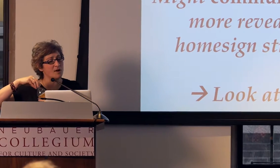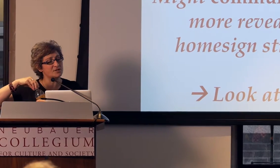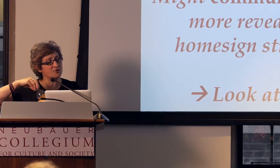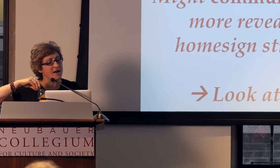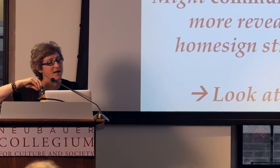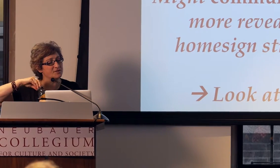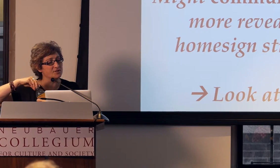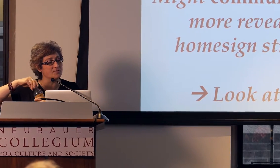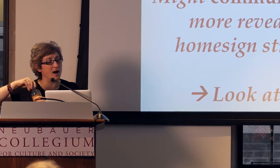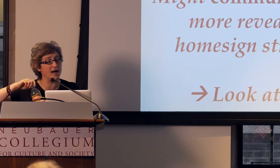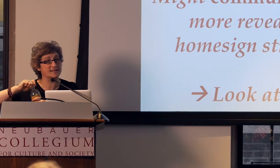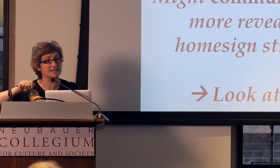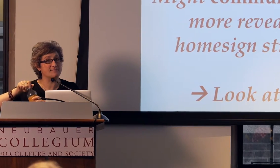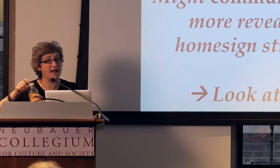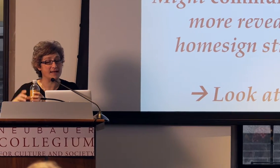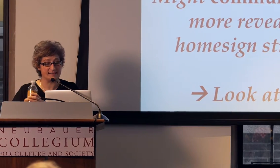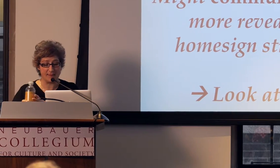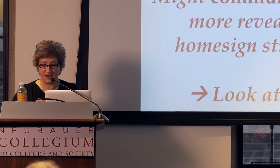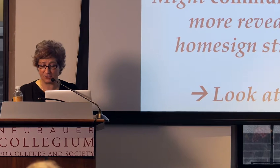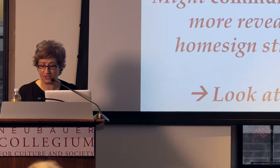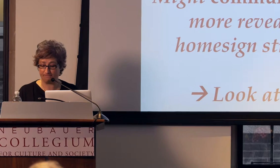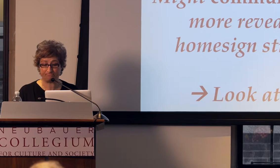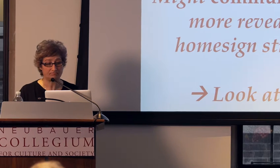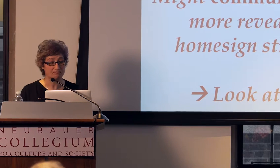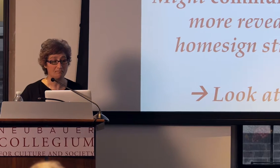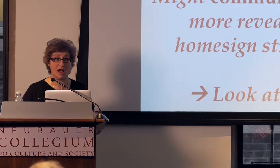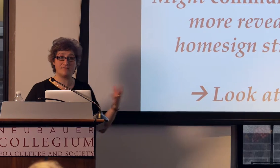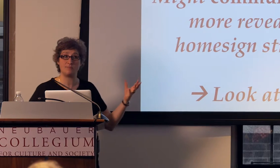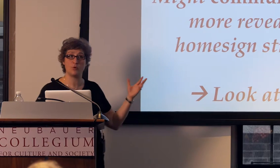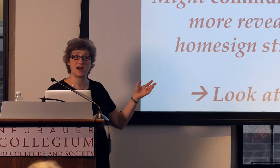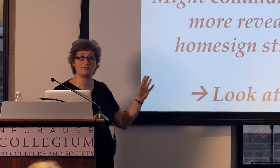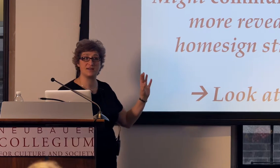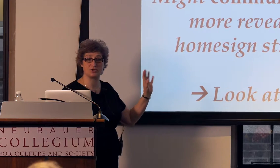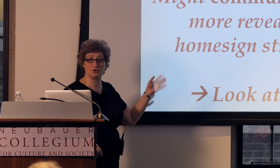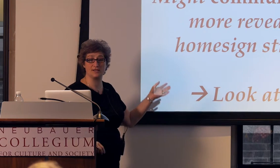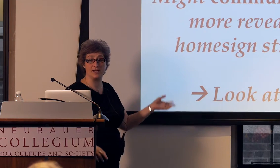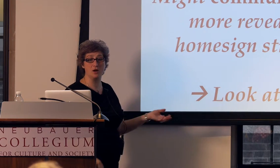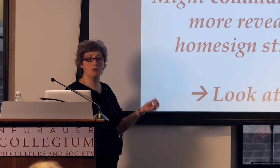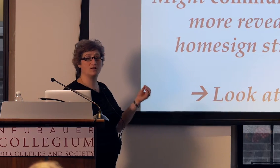So I want to turn now to systematic examination of that point I raised earlier,